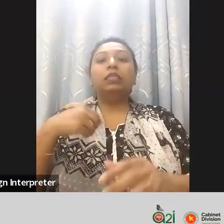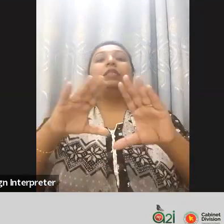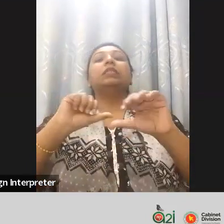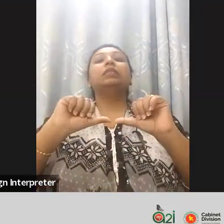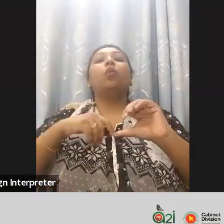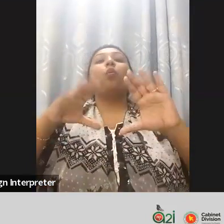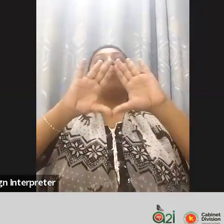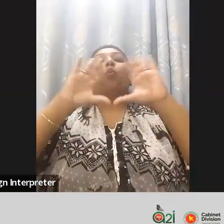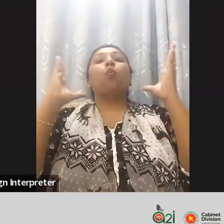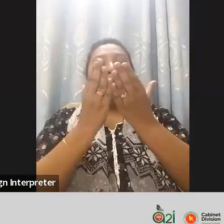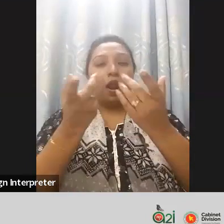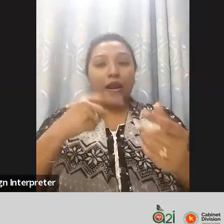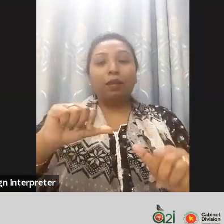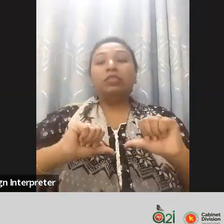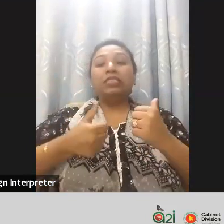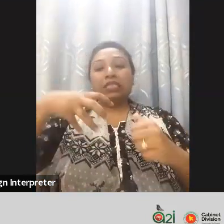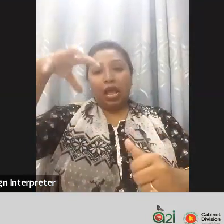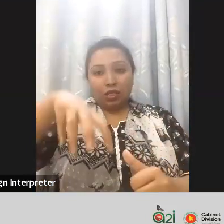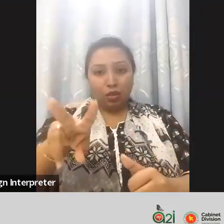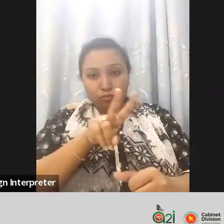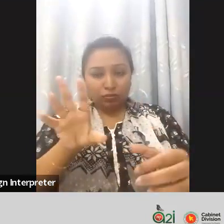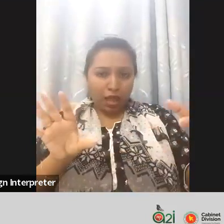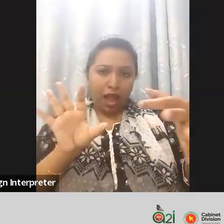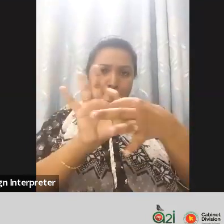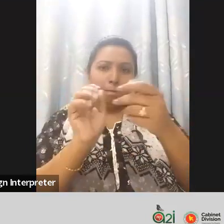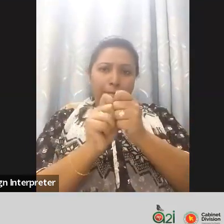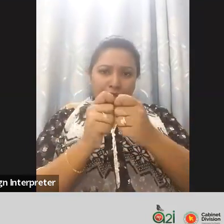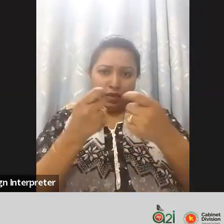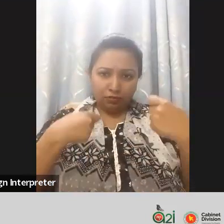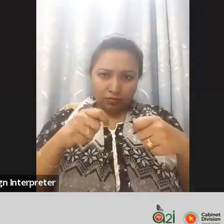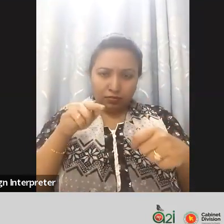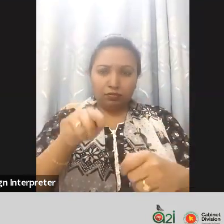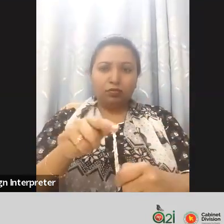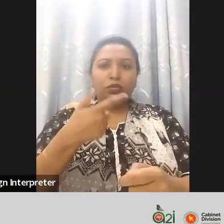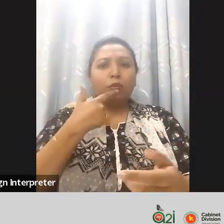local initiatives do you see or would you like to share in your opinion about